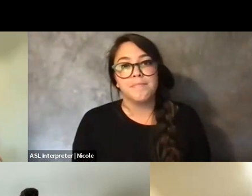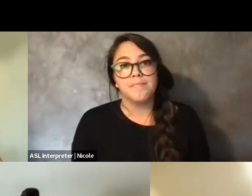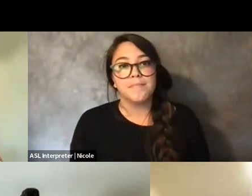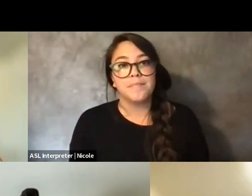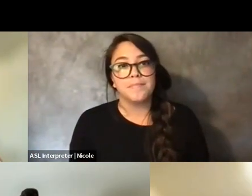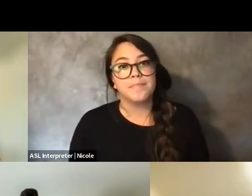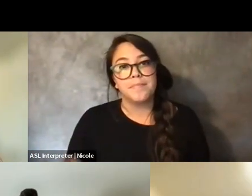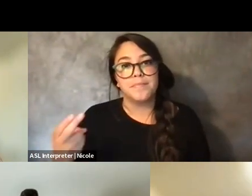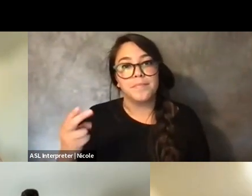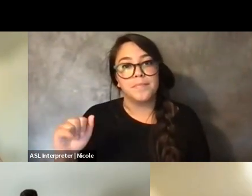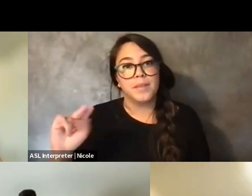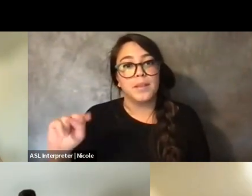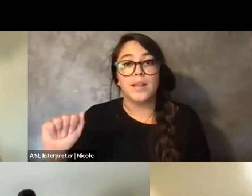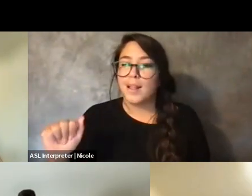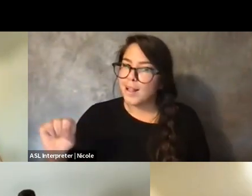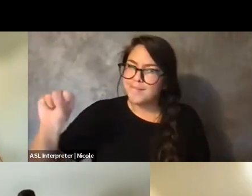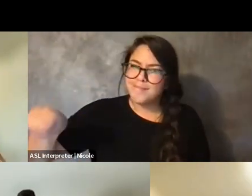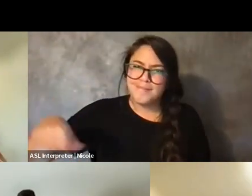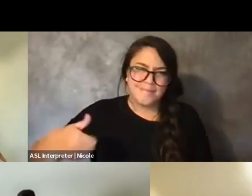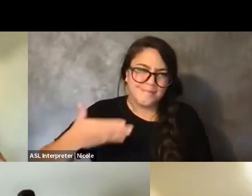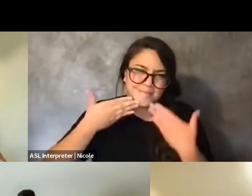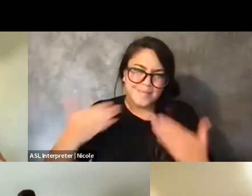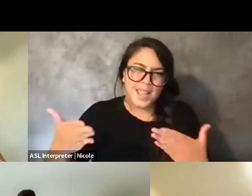Yeah. Thank you for bringing it back to inclusion. OK.